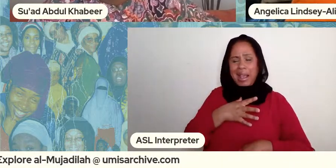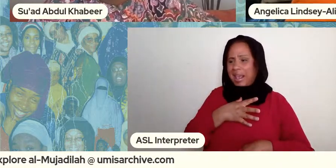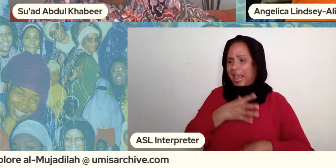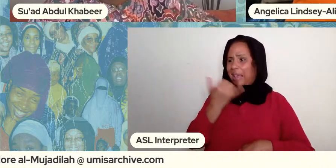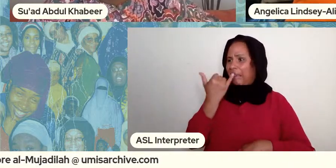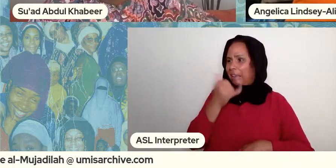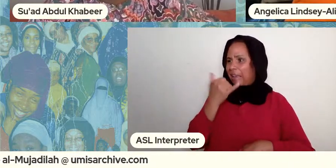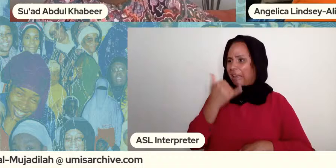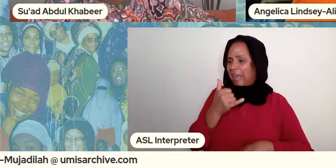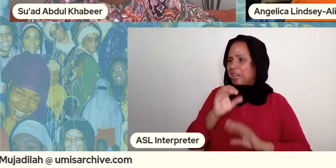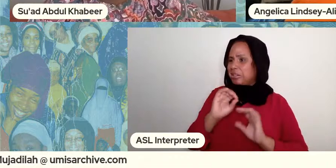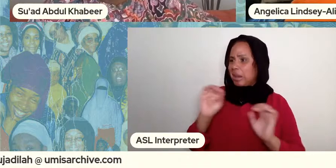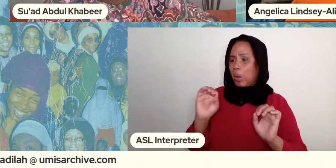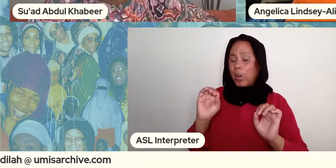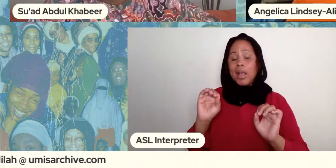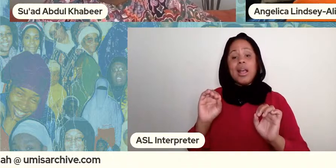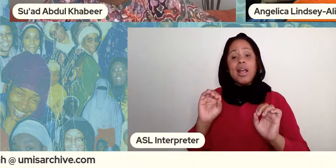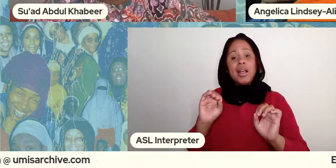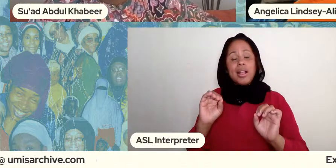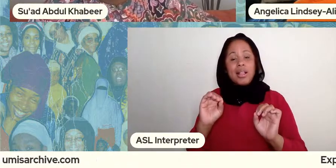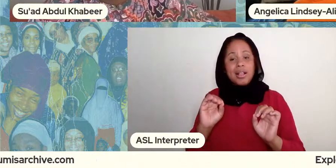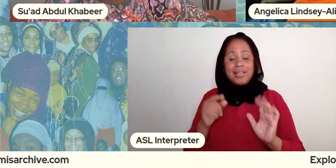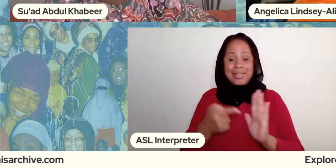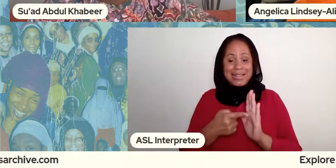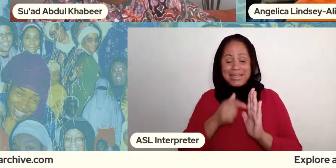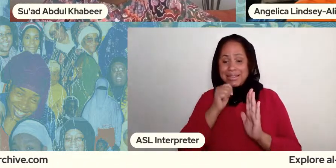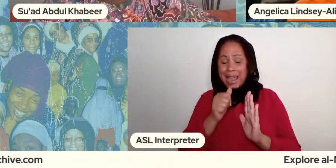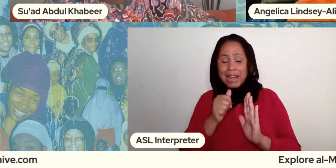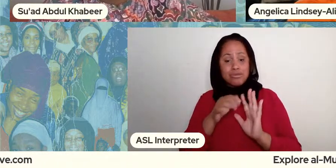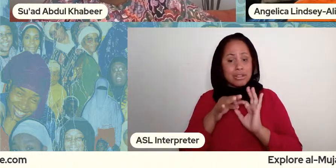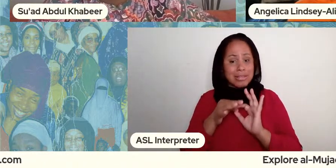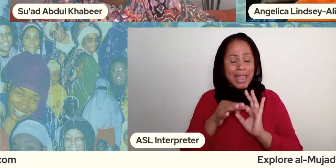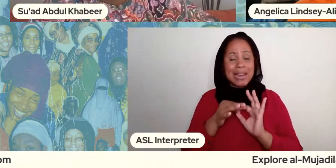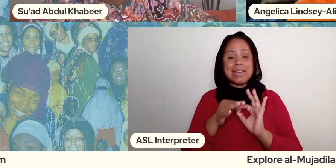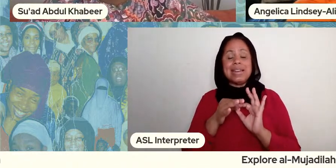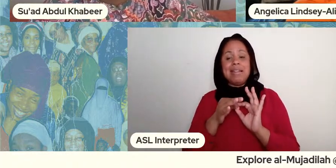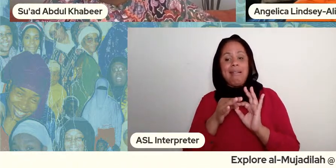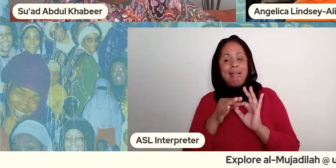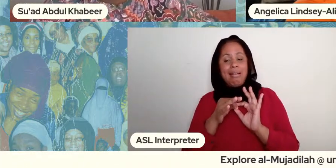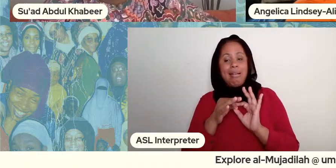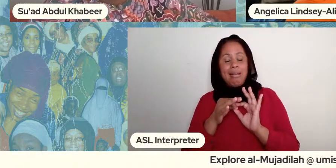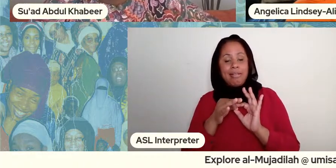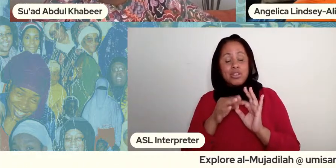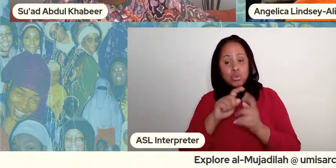to be able to support women in communities but we cherry-picked our religion to the point where